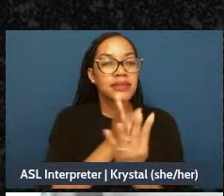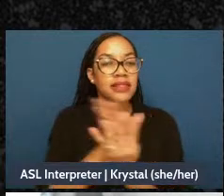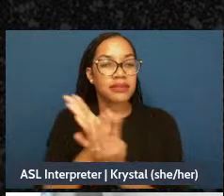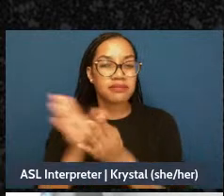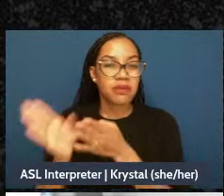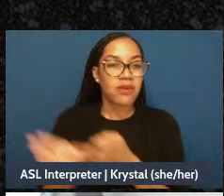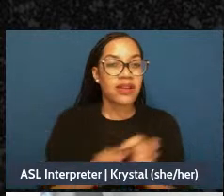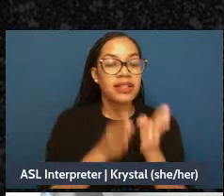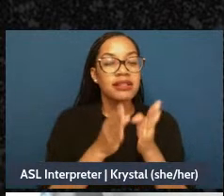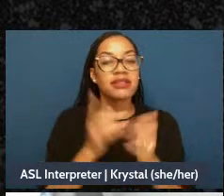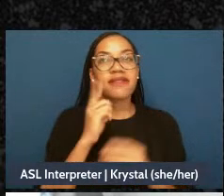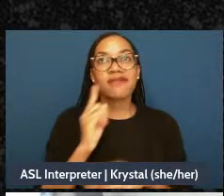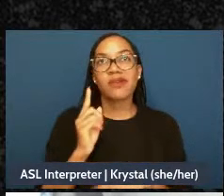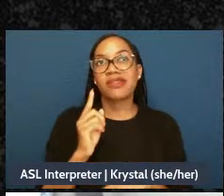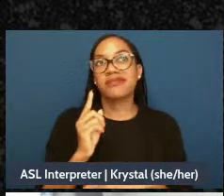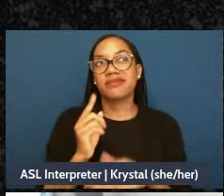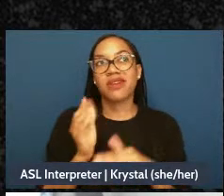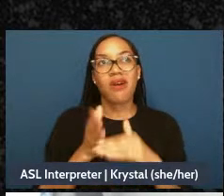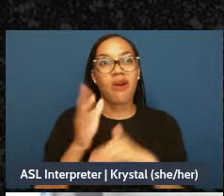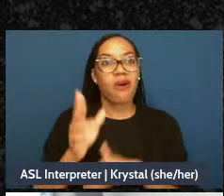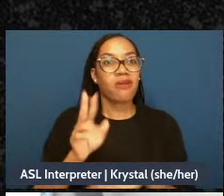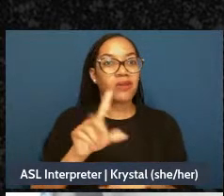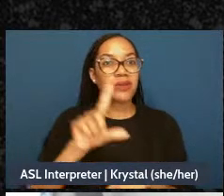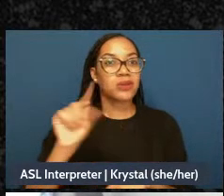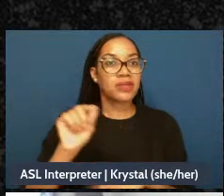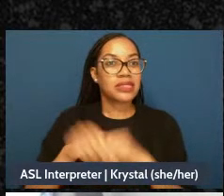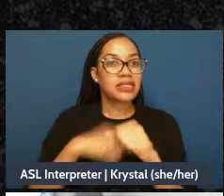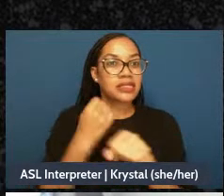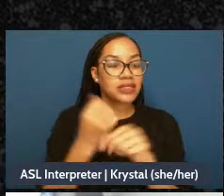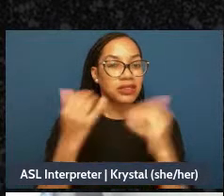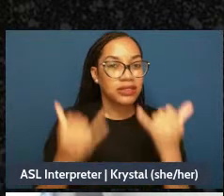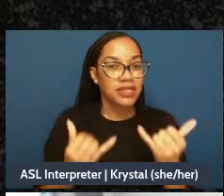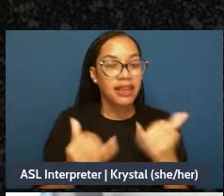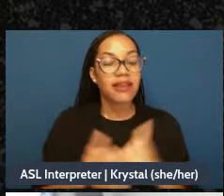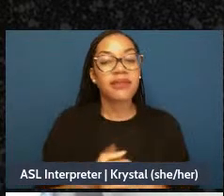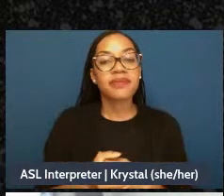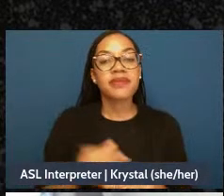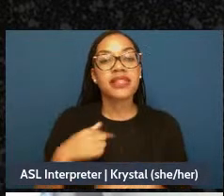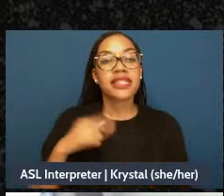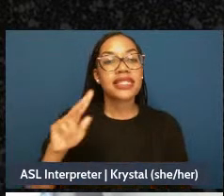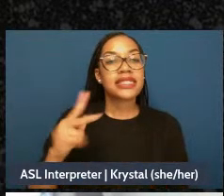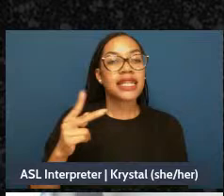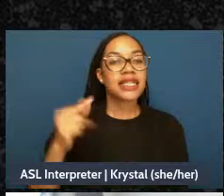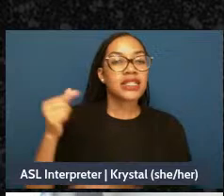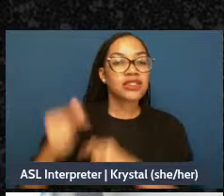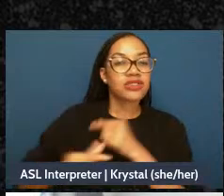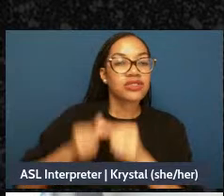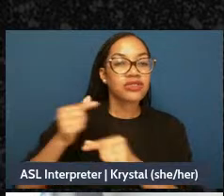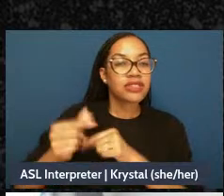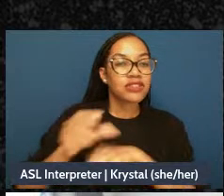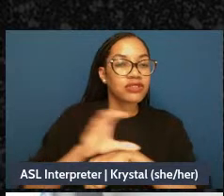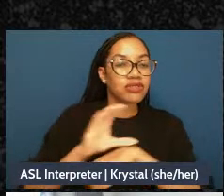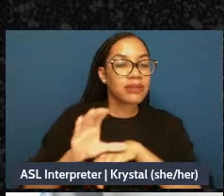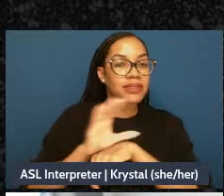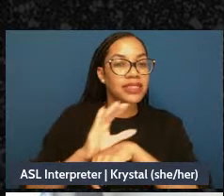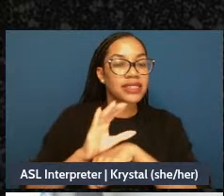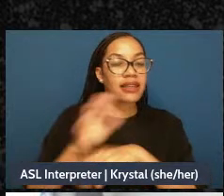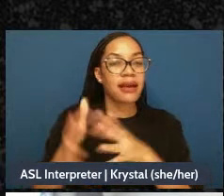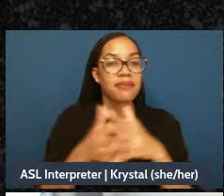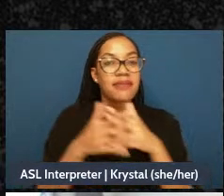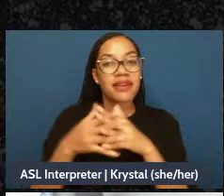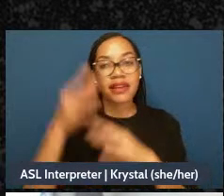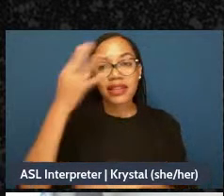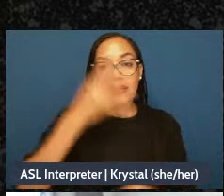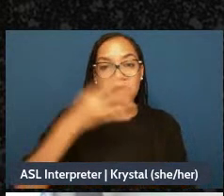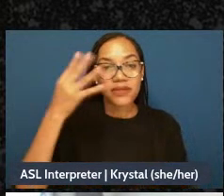now, I am a second generation Caribbean-American immigrant of middle-class backgrounds